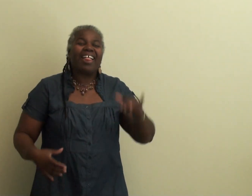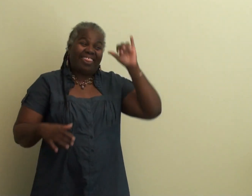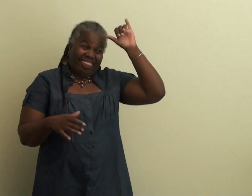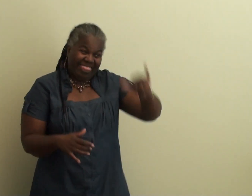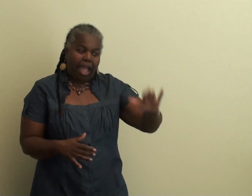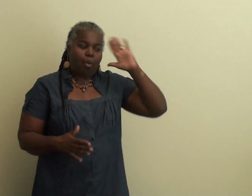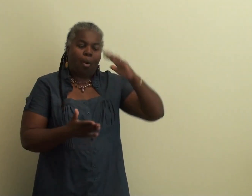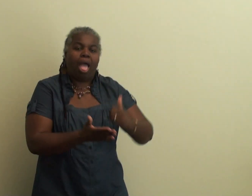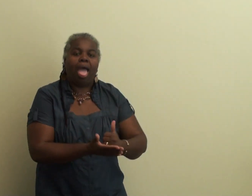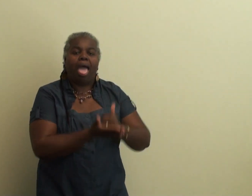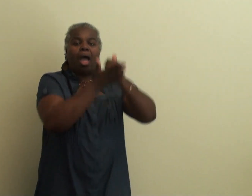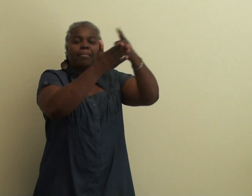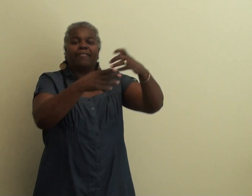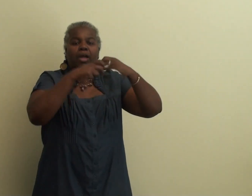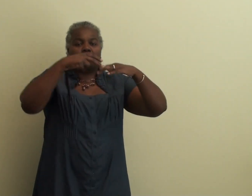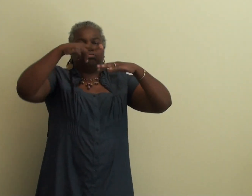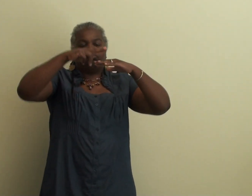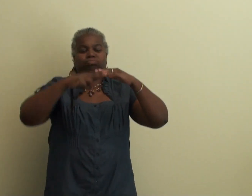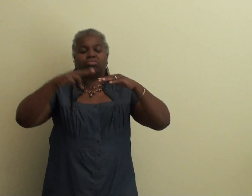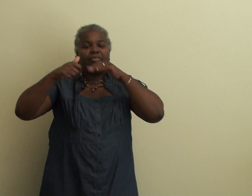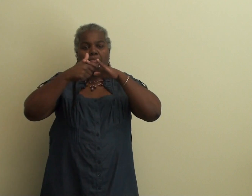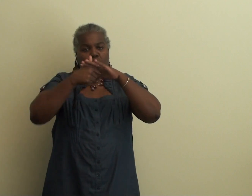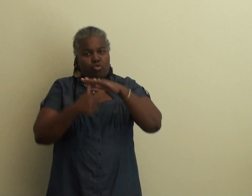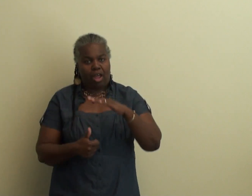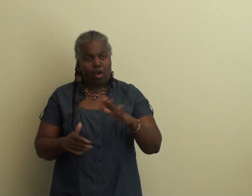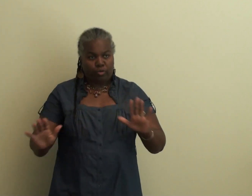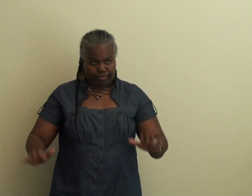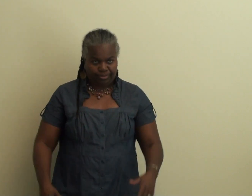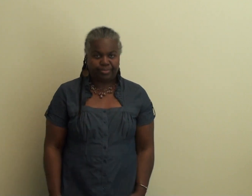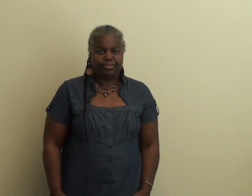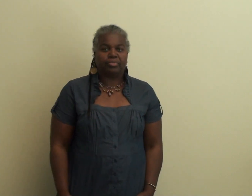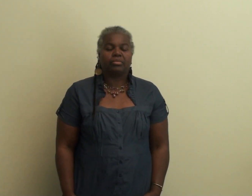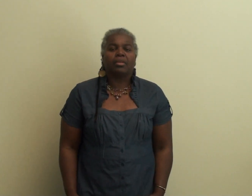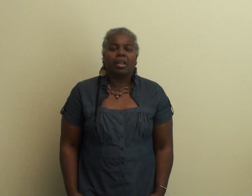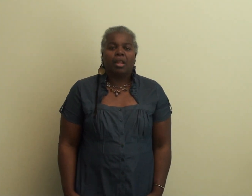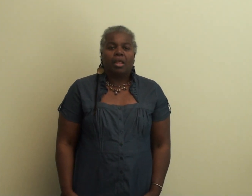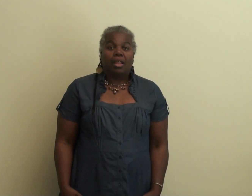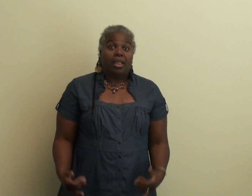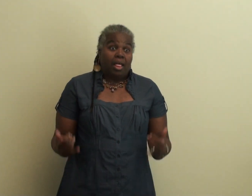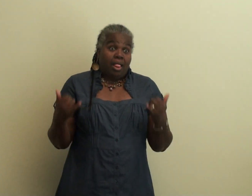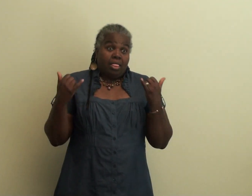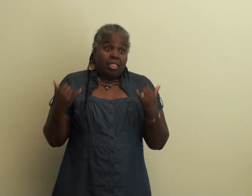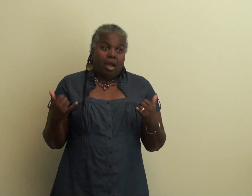a life jacket, or beach ball, you can throw that out to the individual to prevent them